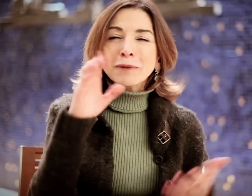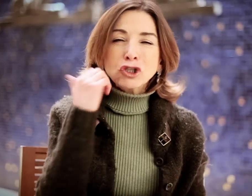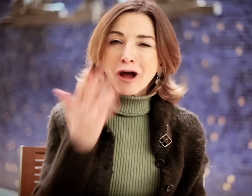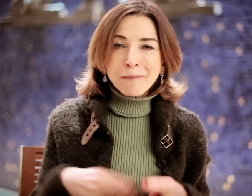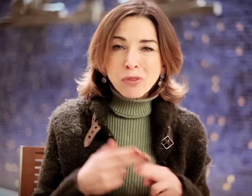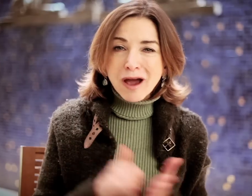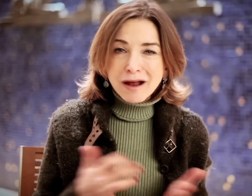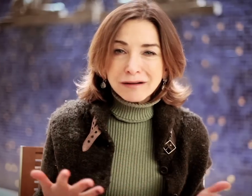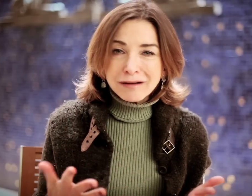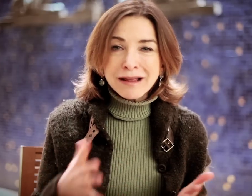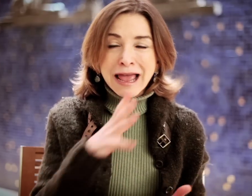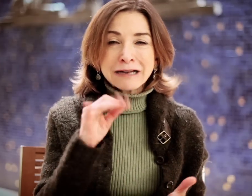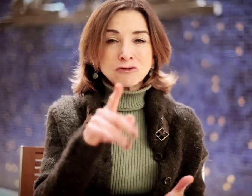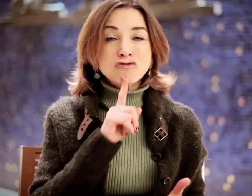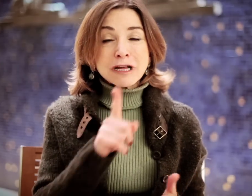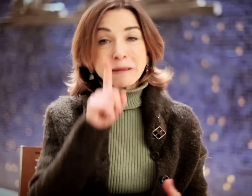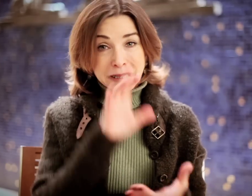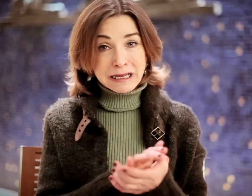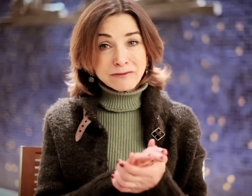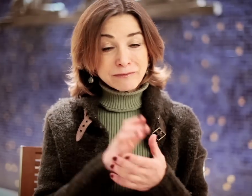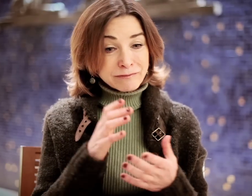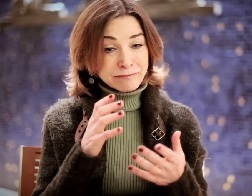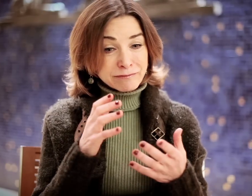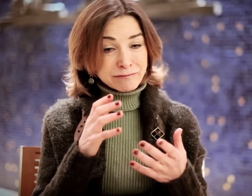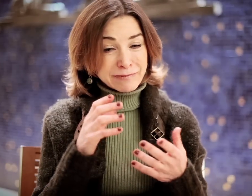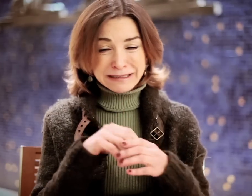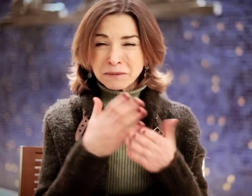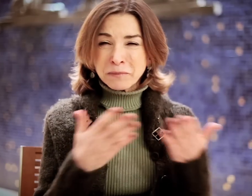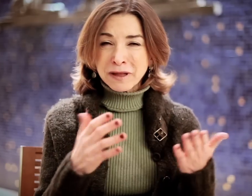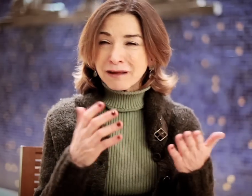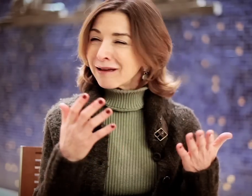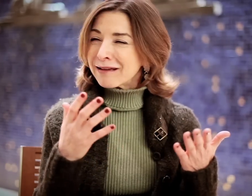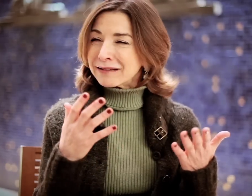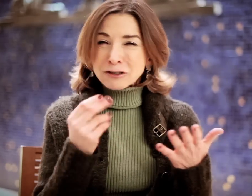Don't be shy about that. And if you really believe in something...